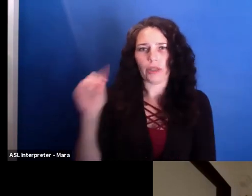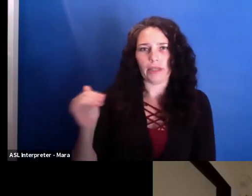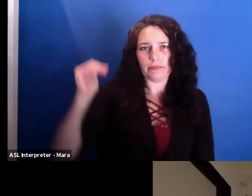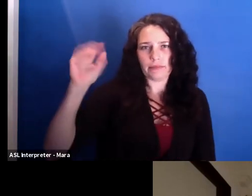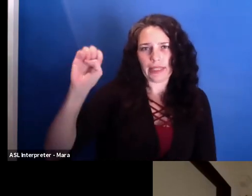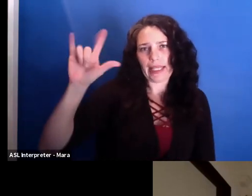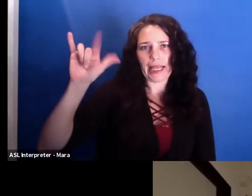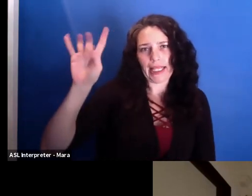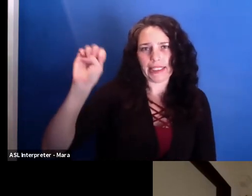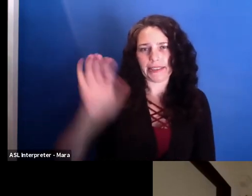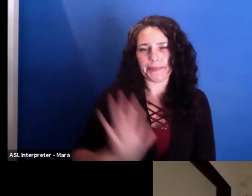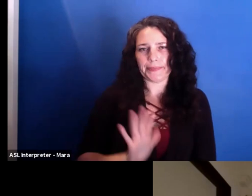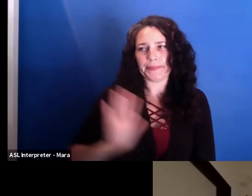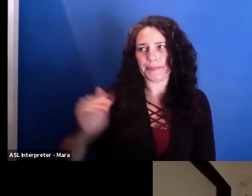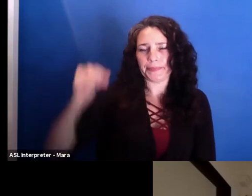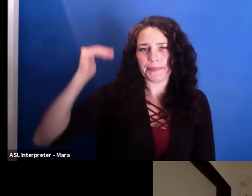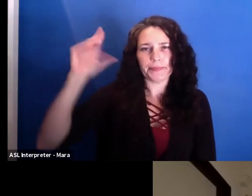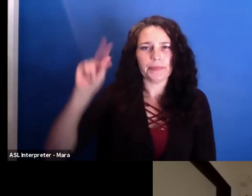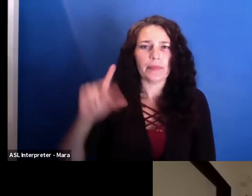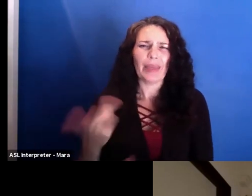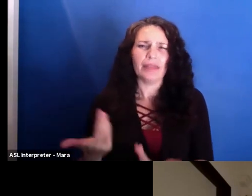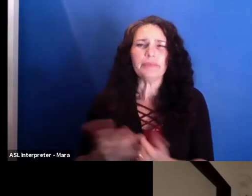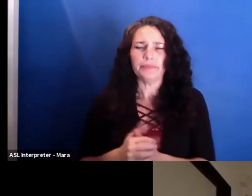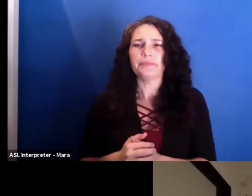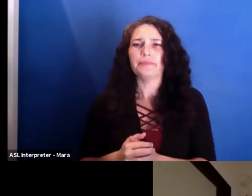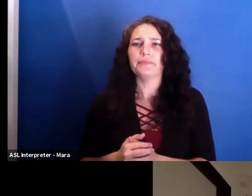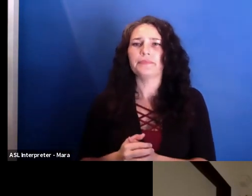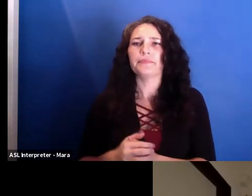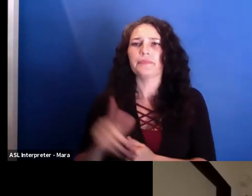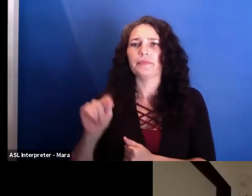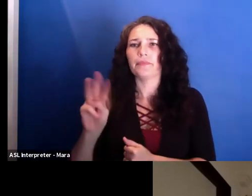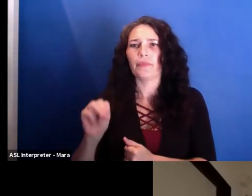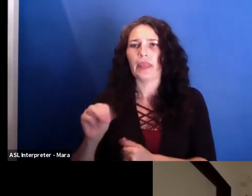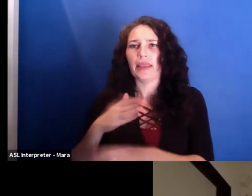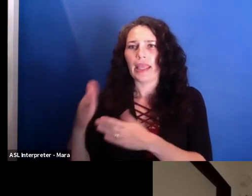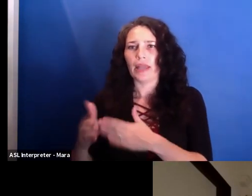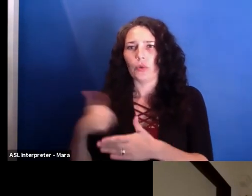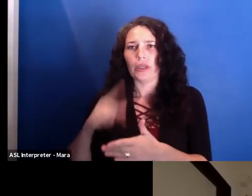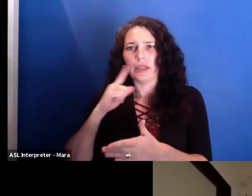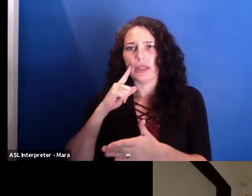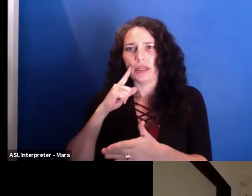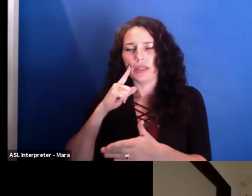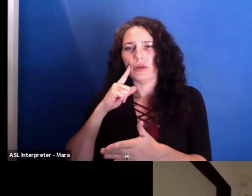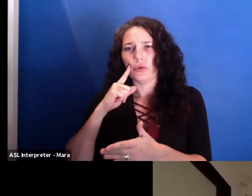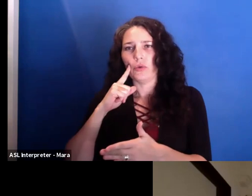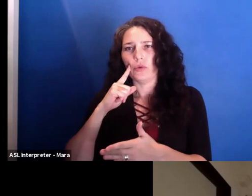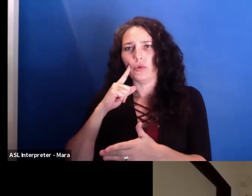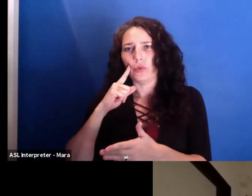When the film comes to its conclusion, we find out that the Social Democrats are going to win pretty convincingly.